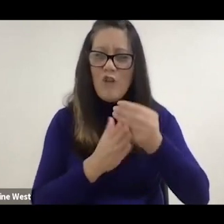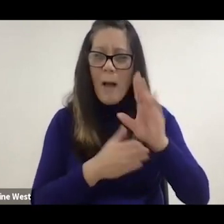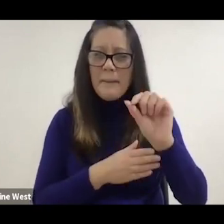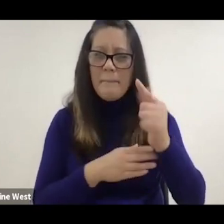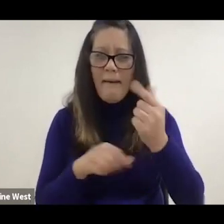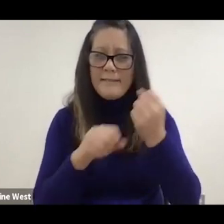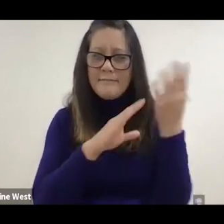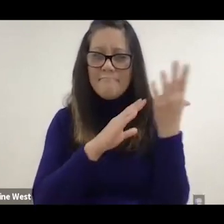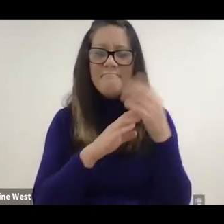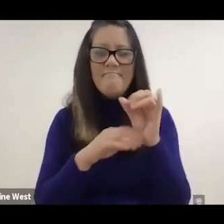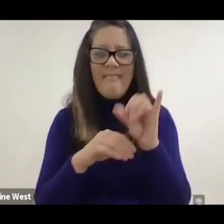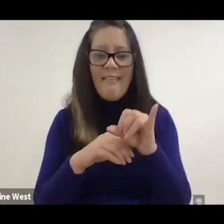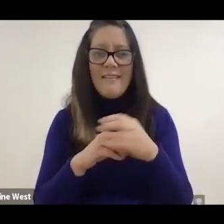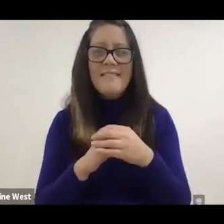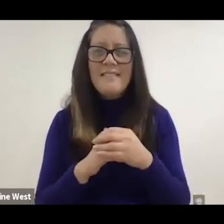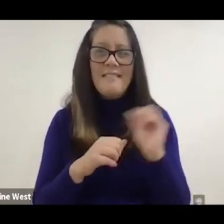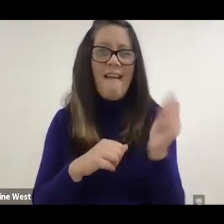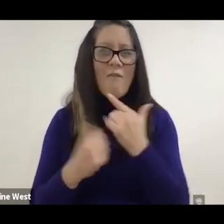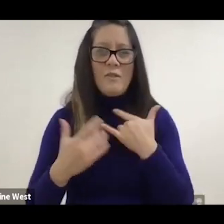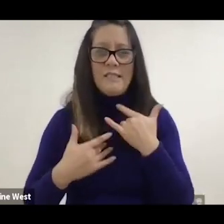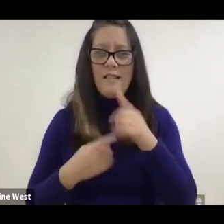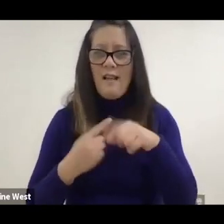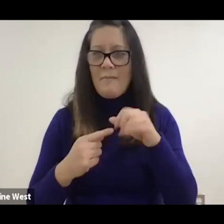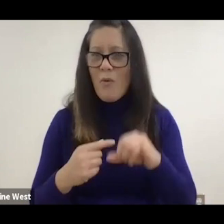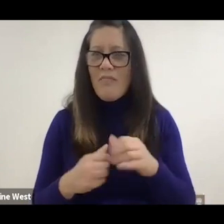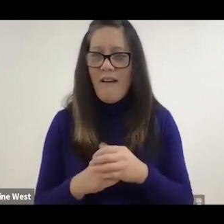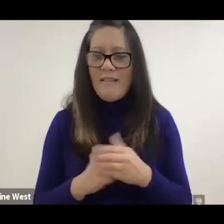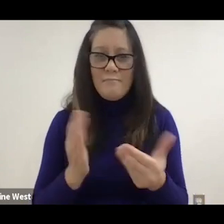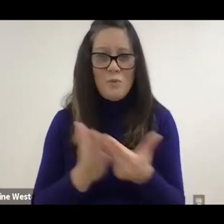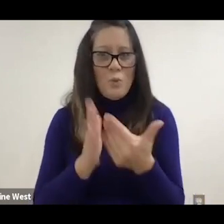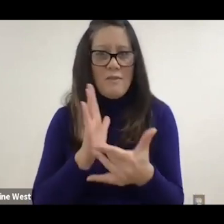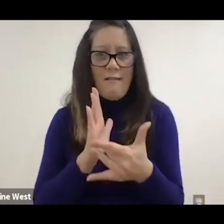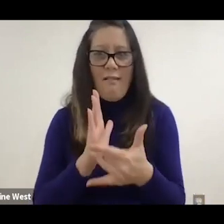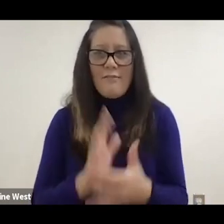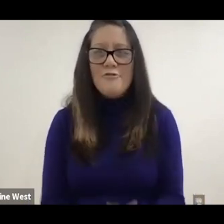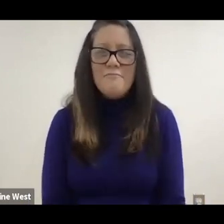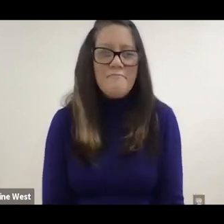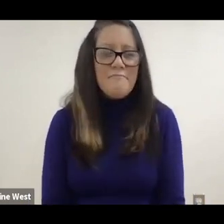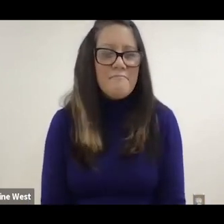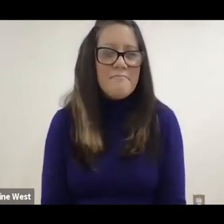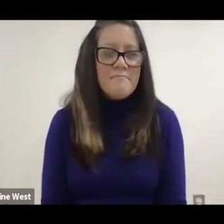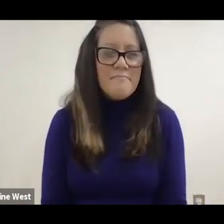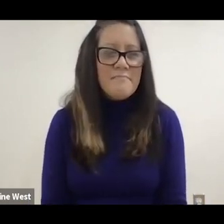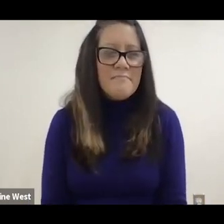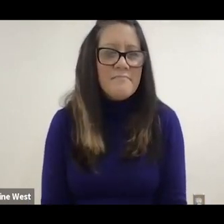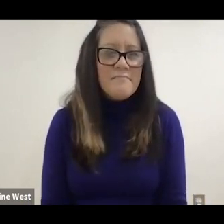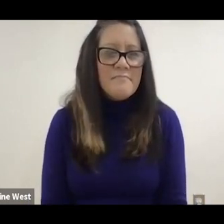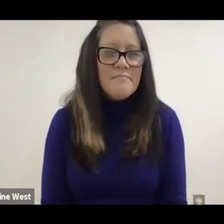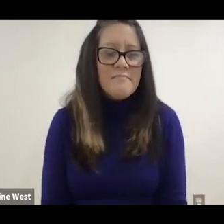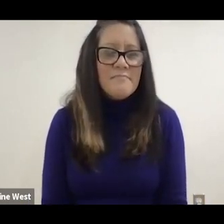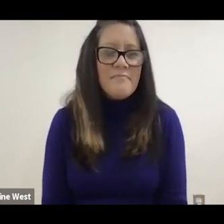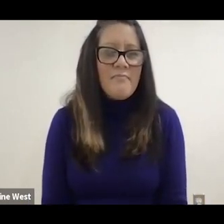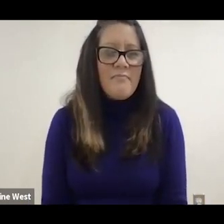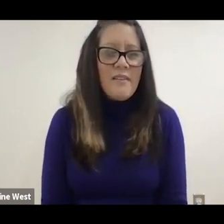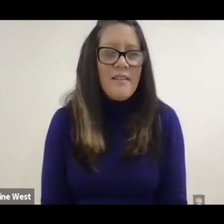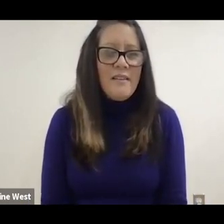people are very positive about it is pretty pretty exciting technology.